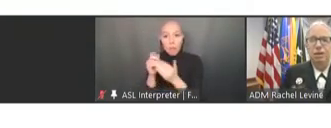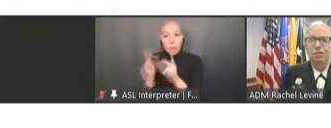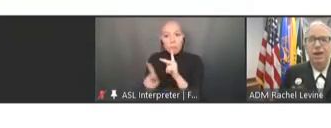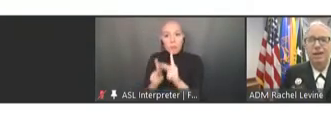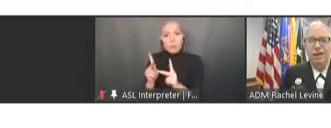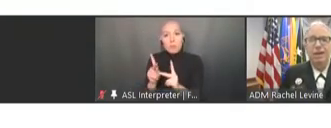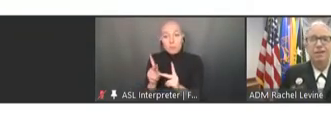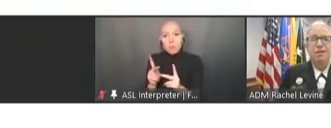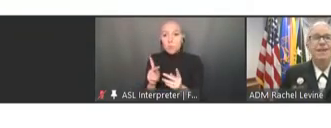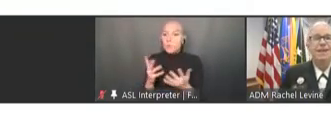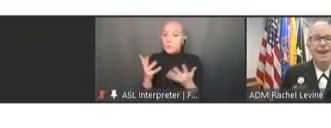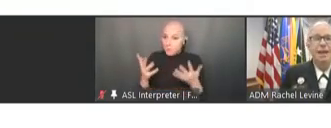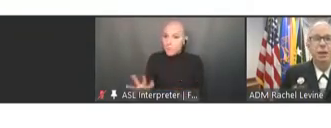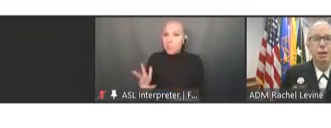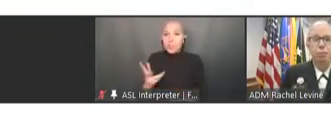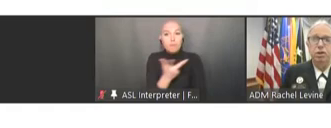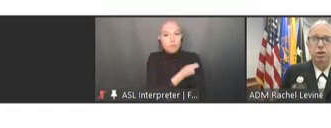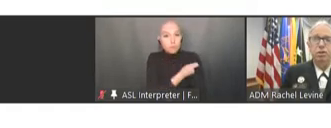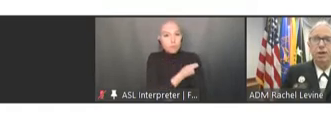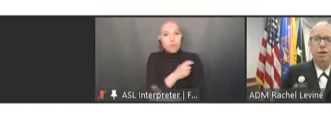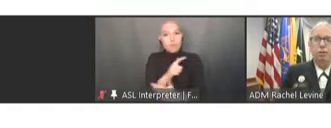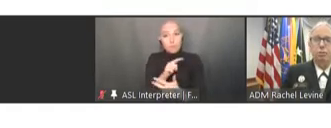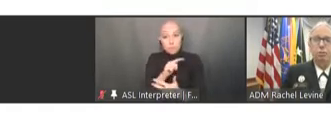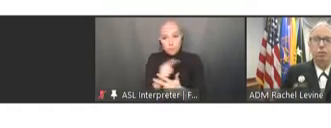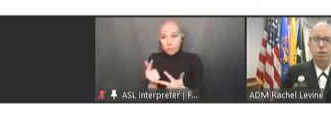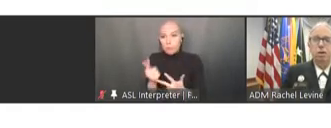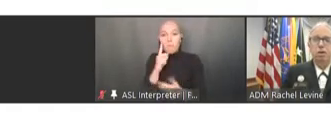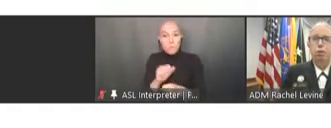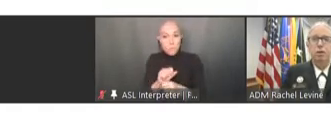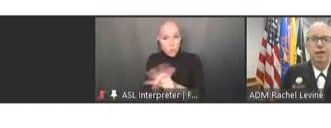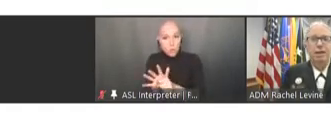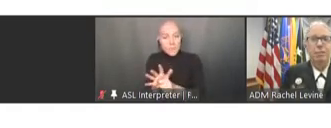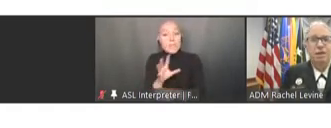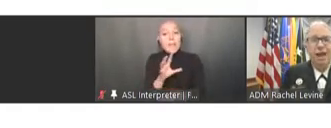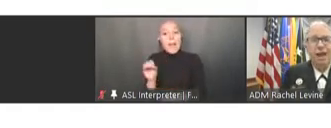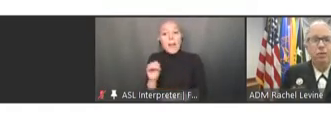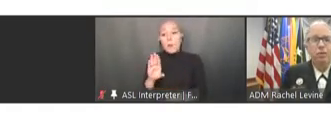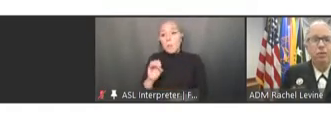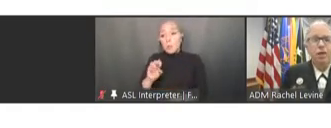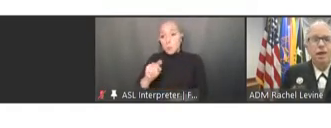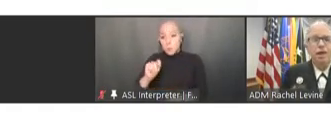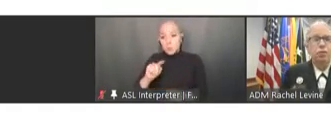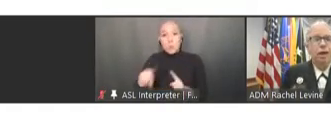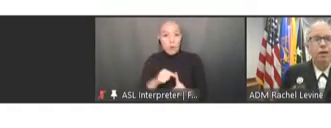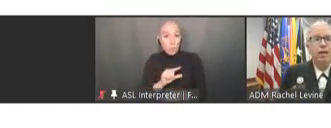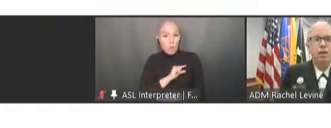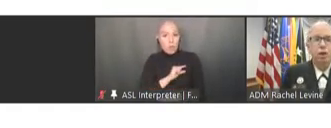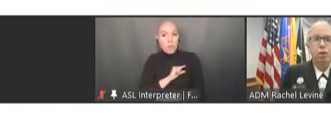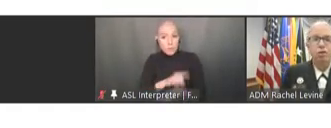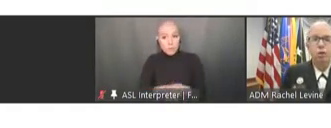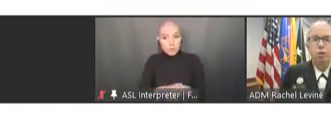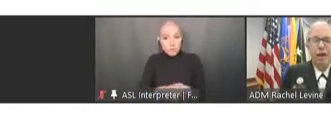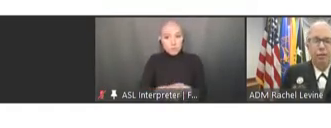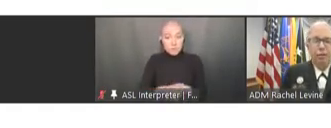of vaccines and to get boosted when eligible to protect themselves as well as those around them,